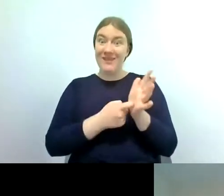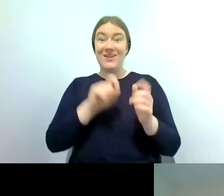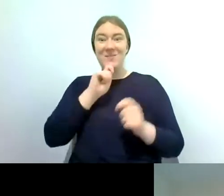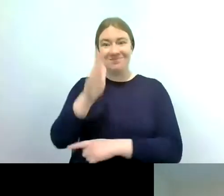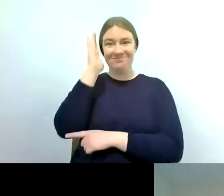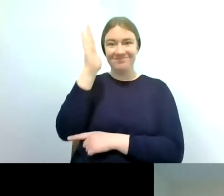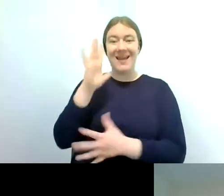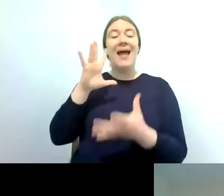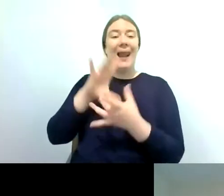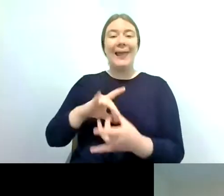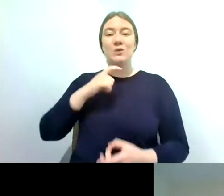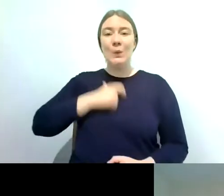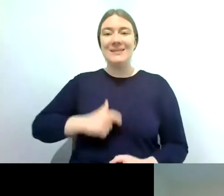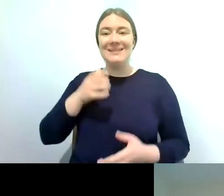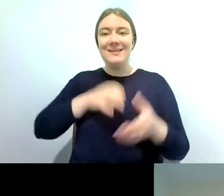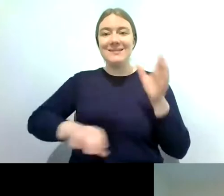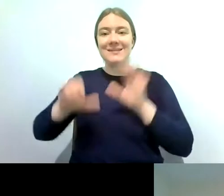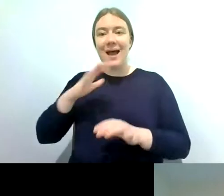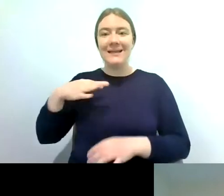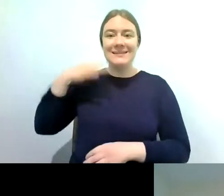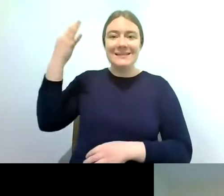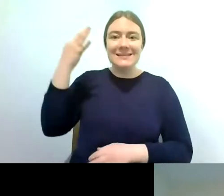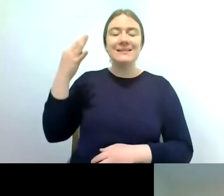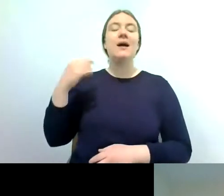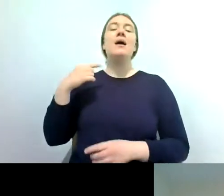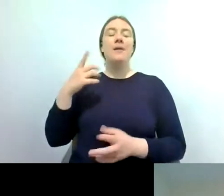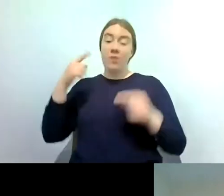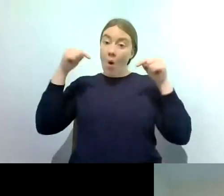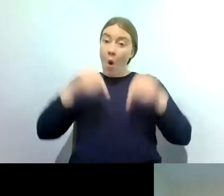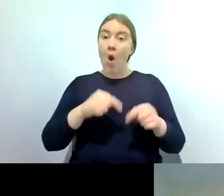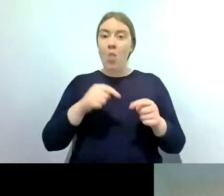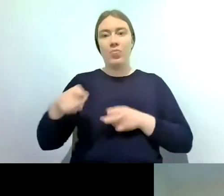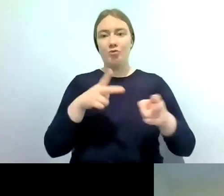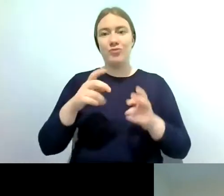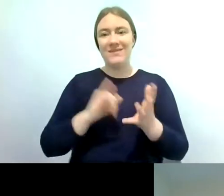citizen science uh taking place on the river severn so please do sign up for that if you'd